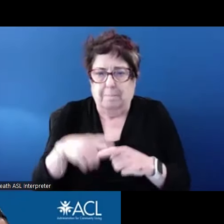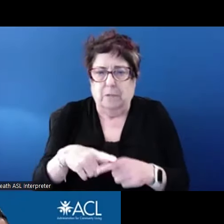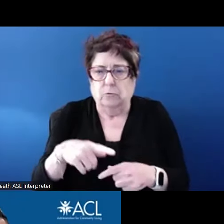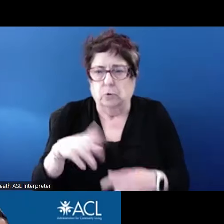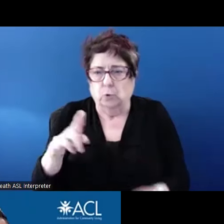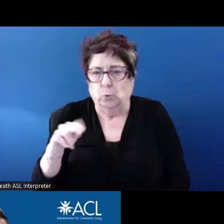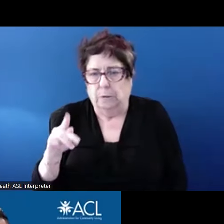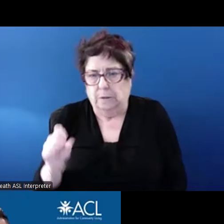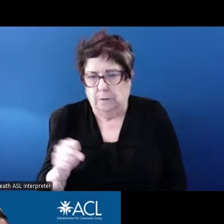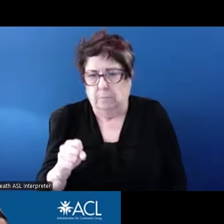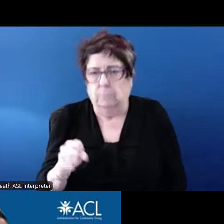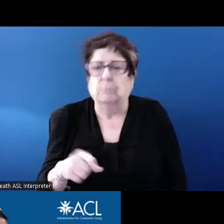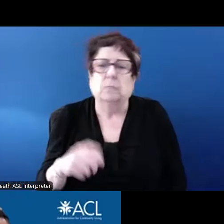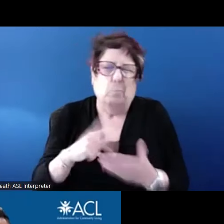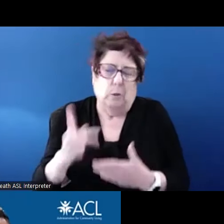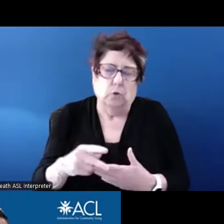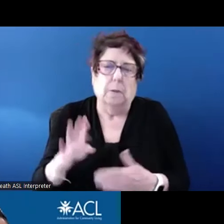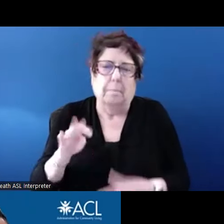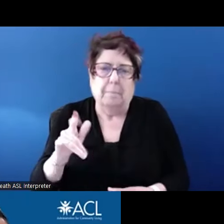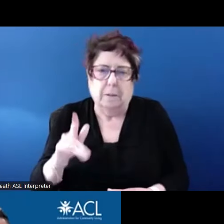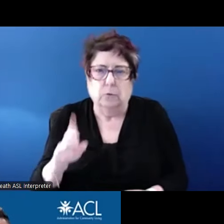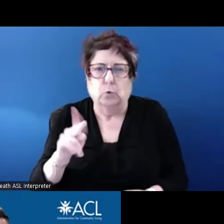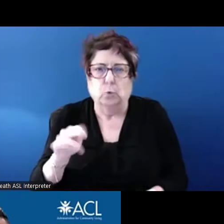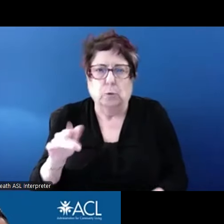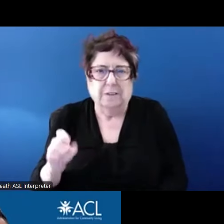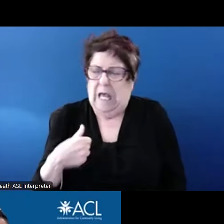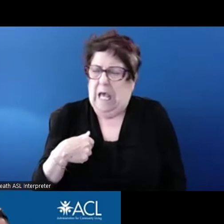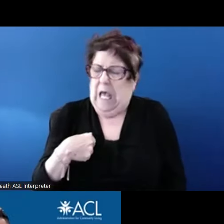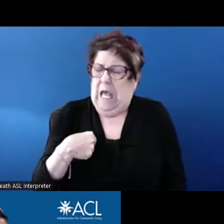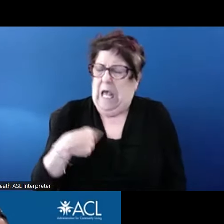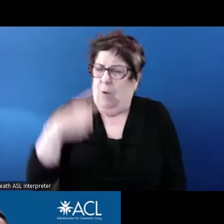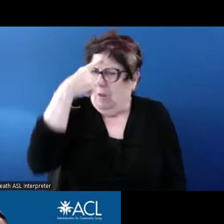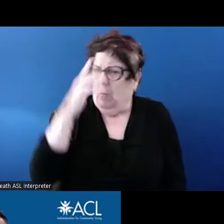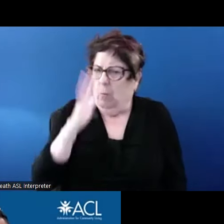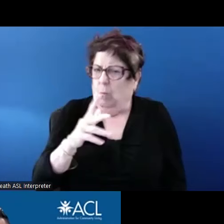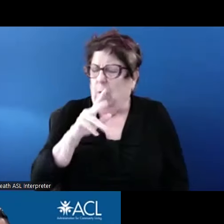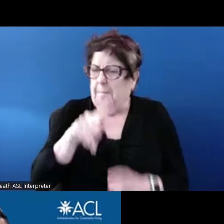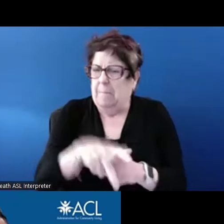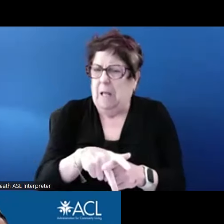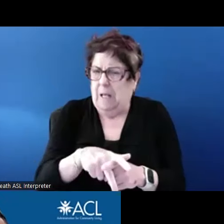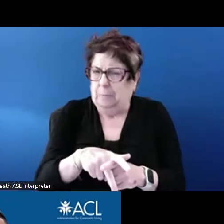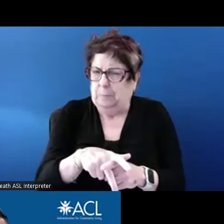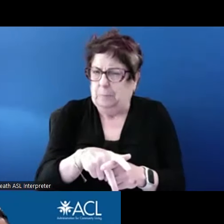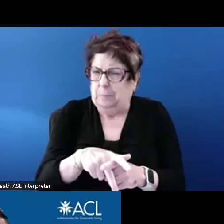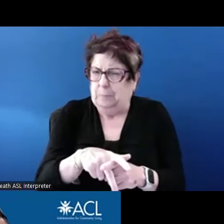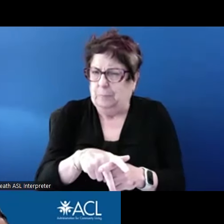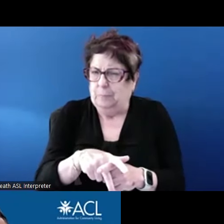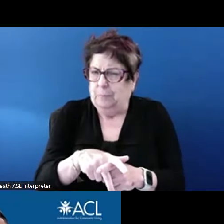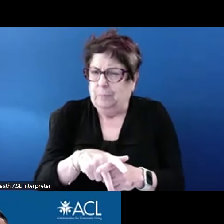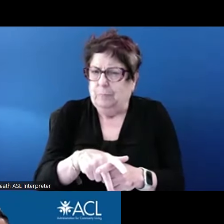an FAQ but I don't believe the notice applies to PBV because the authority